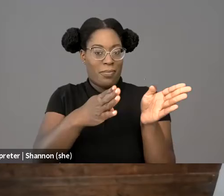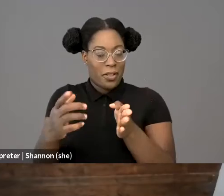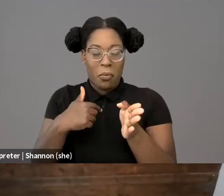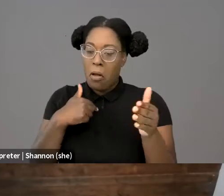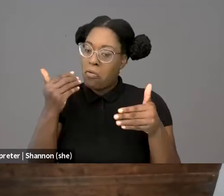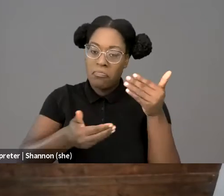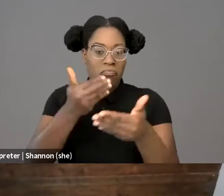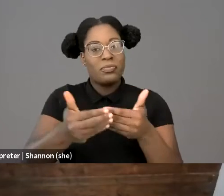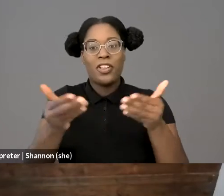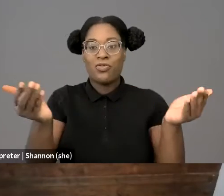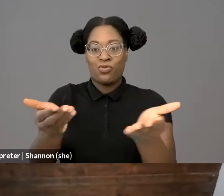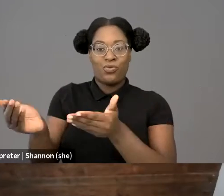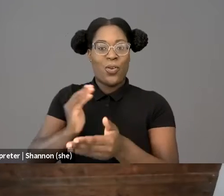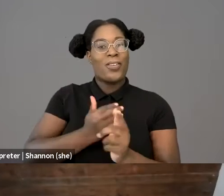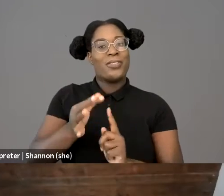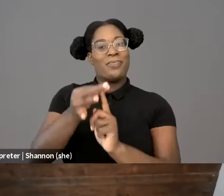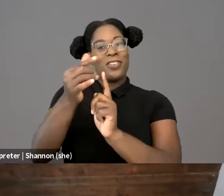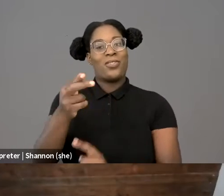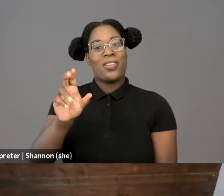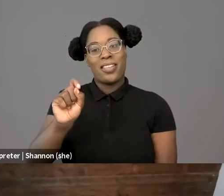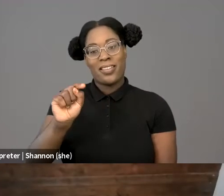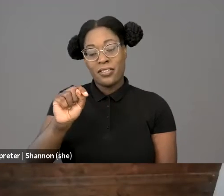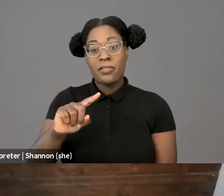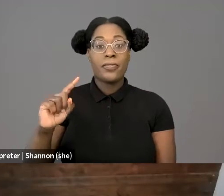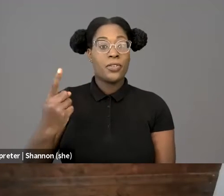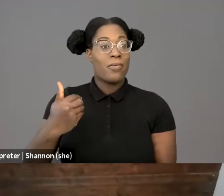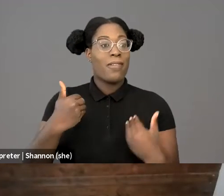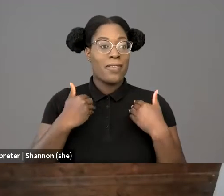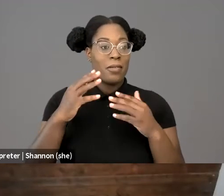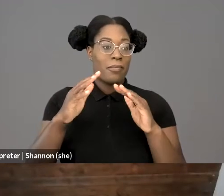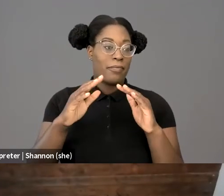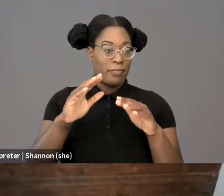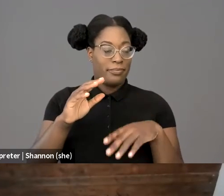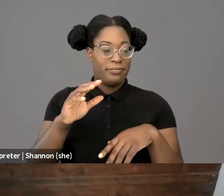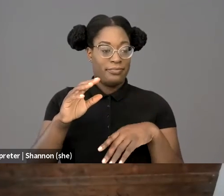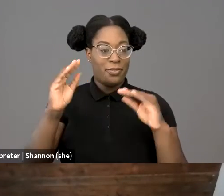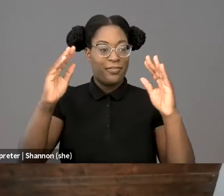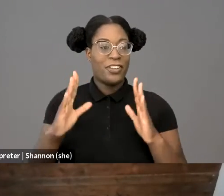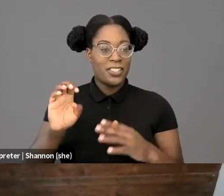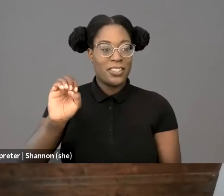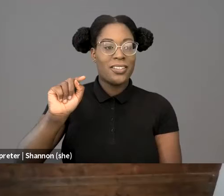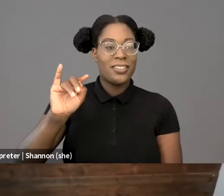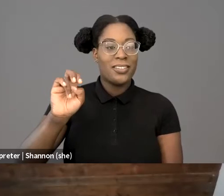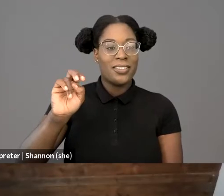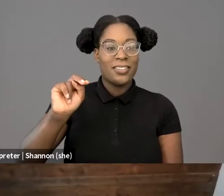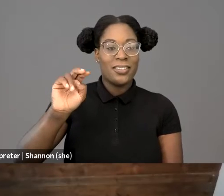and introduce our special guests. So first, we have Professor Etienne Toussaint. He was born and raised in the South Bronx,